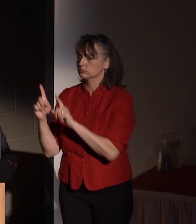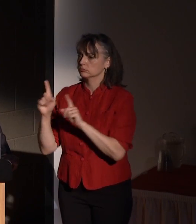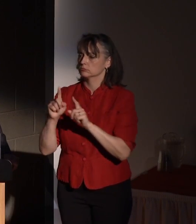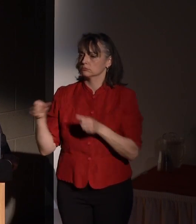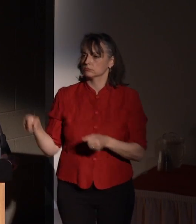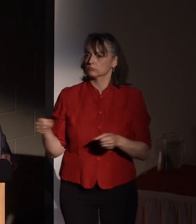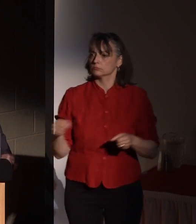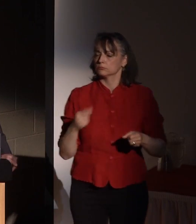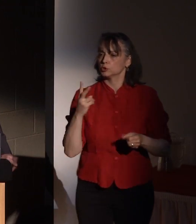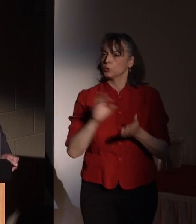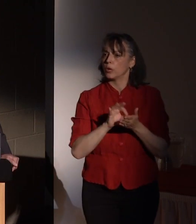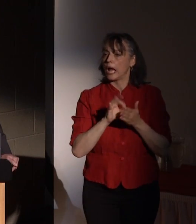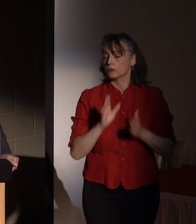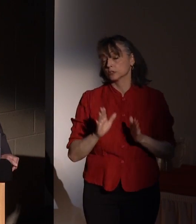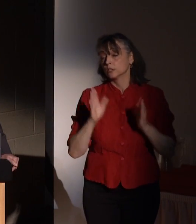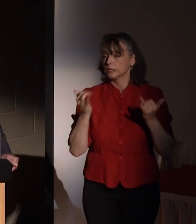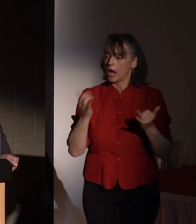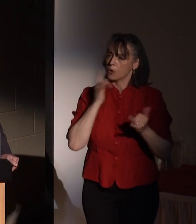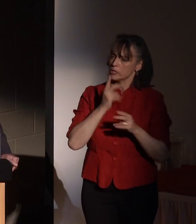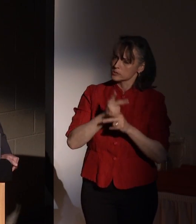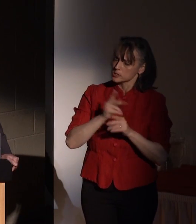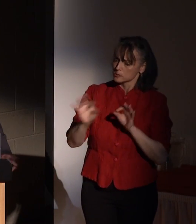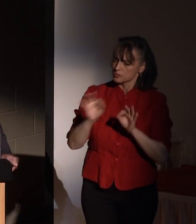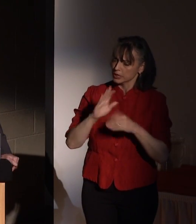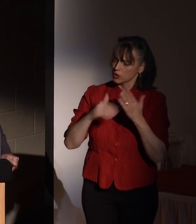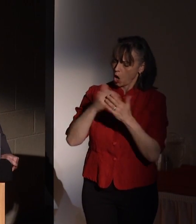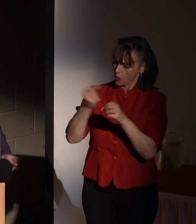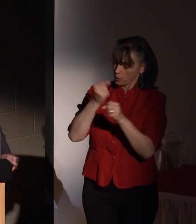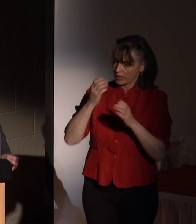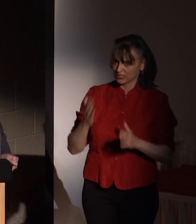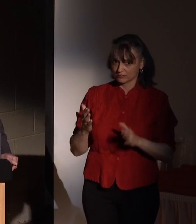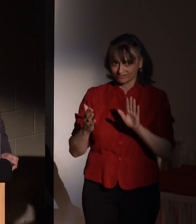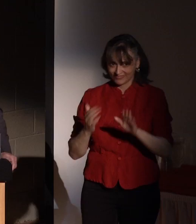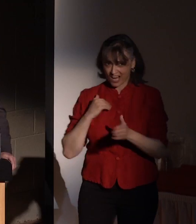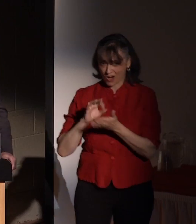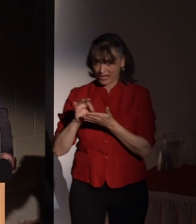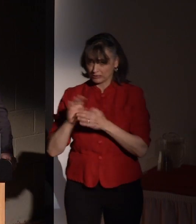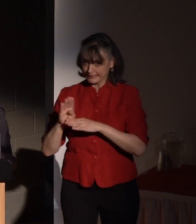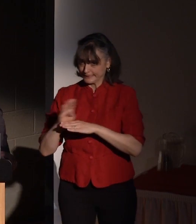winners were selected. But our accountants are very busy today, no doubt checking